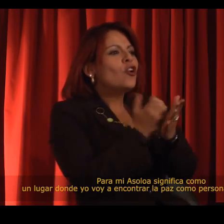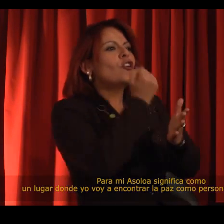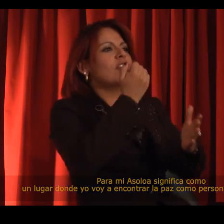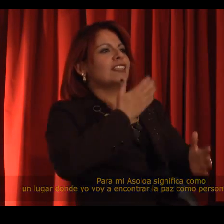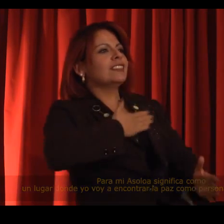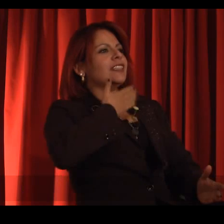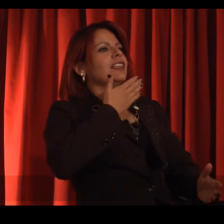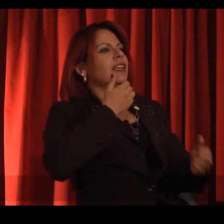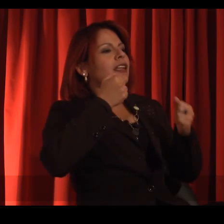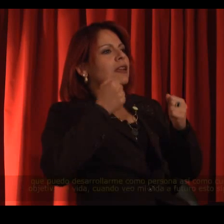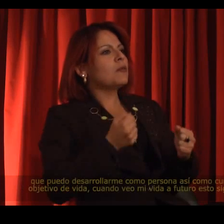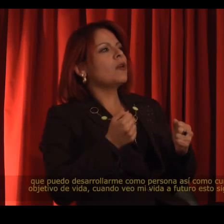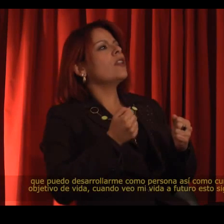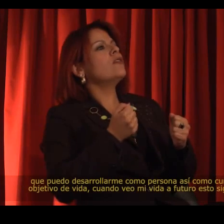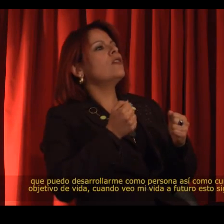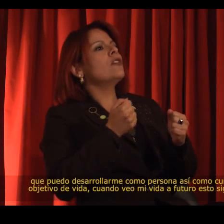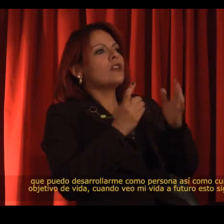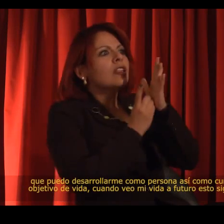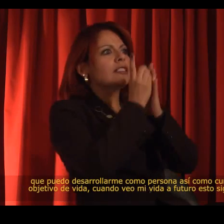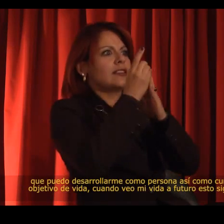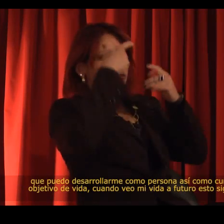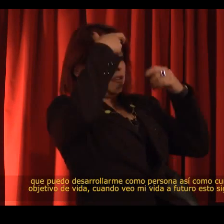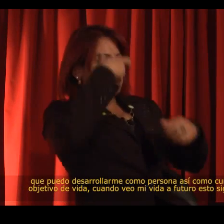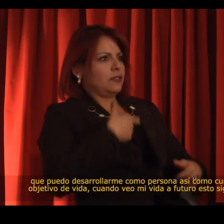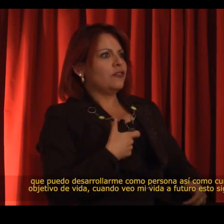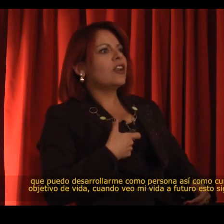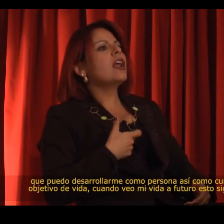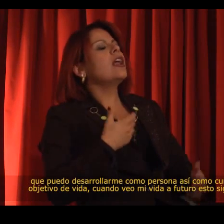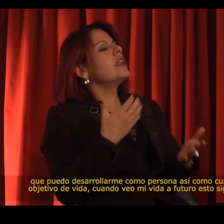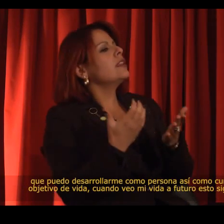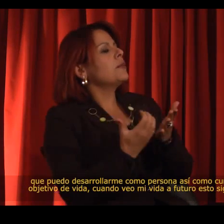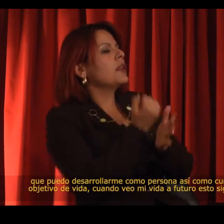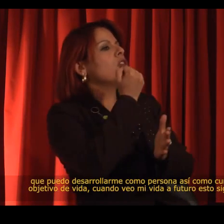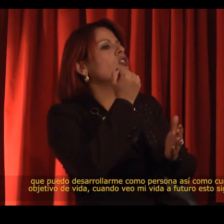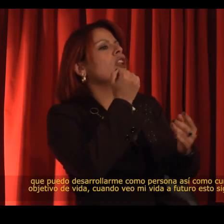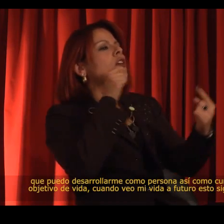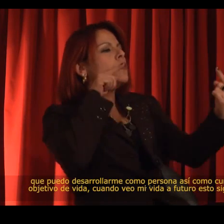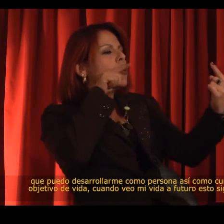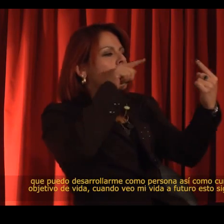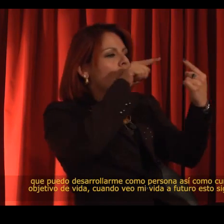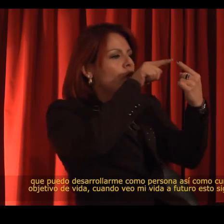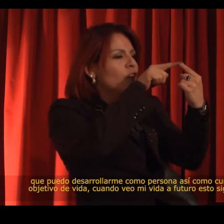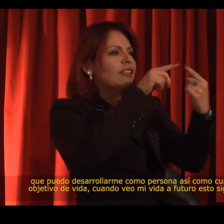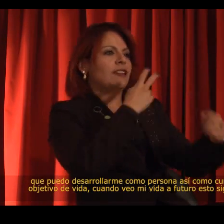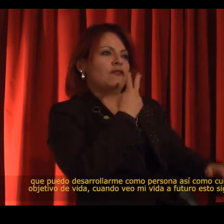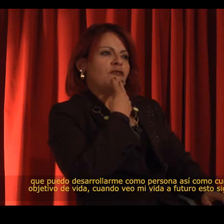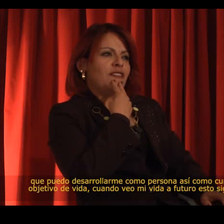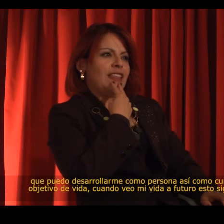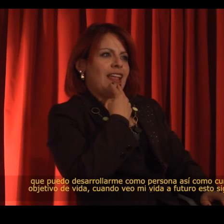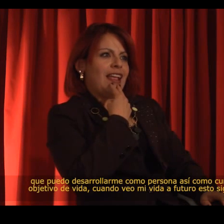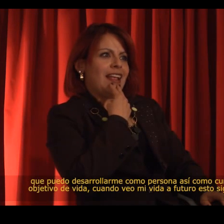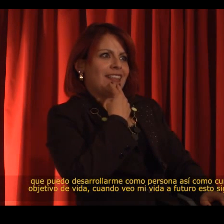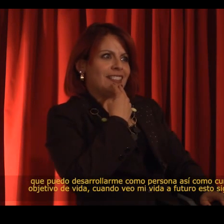where I can feel I can experience personal growth and accomplish my purpose in life.